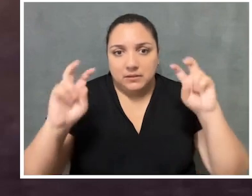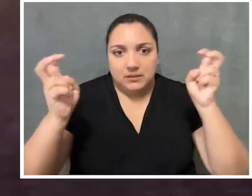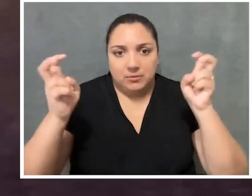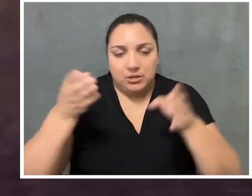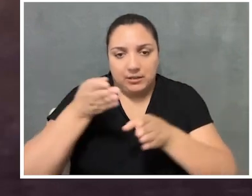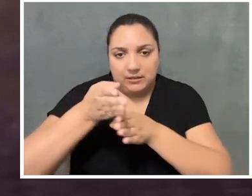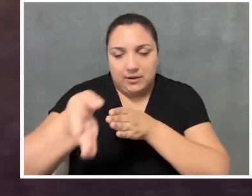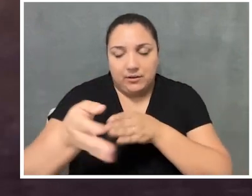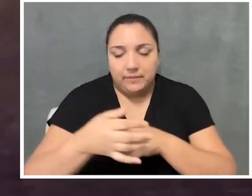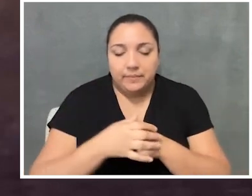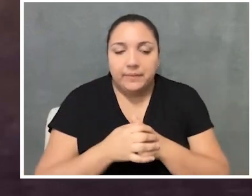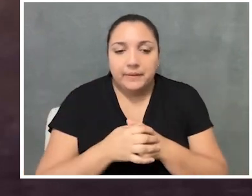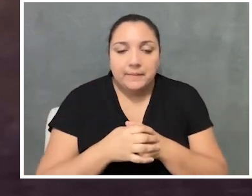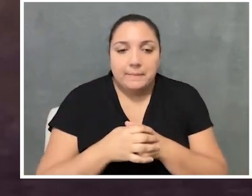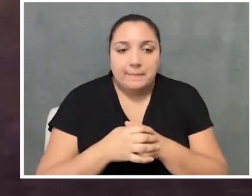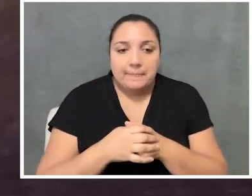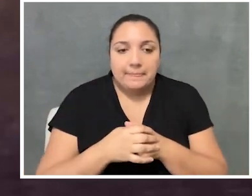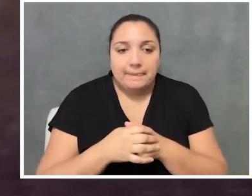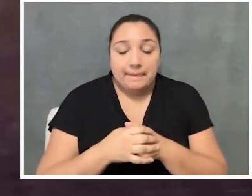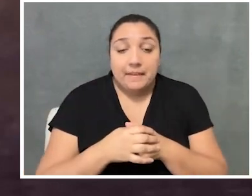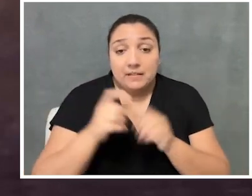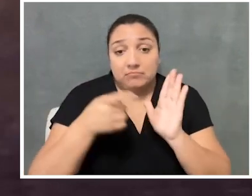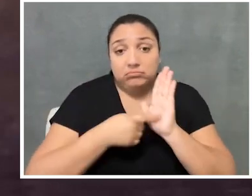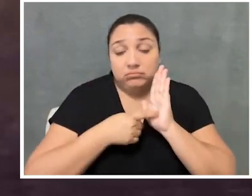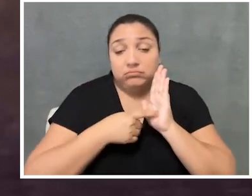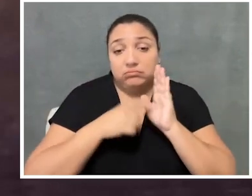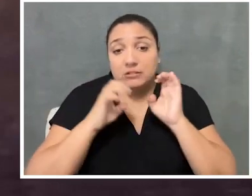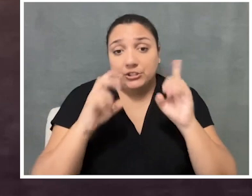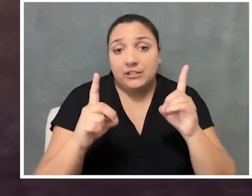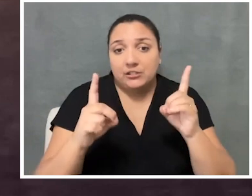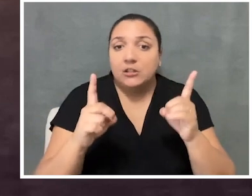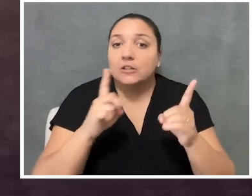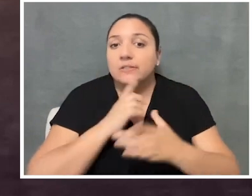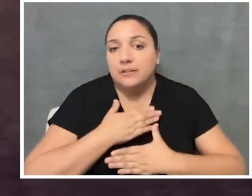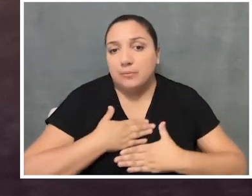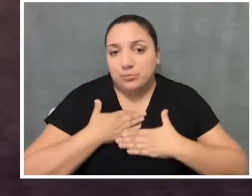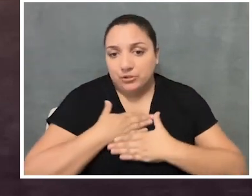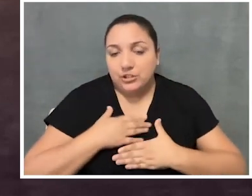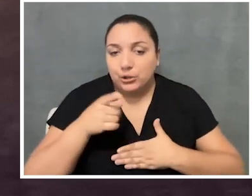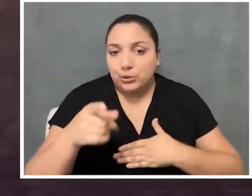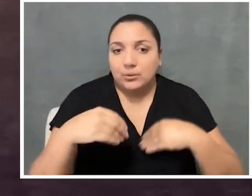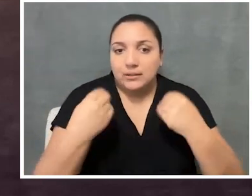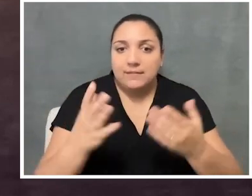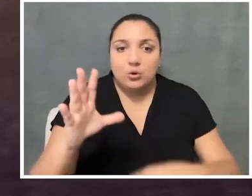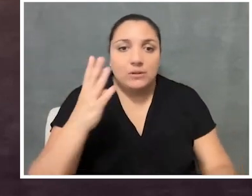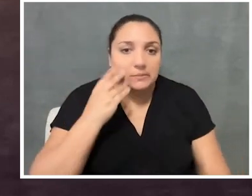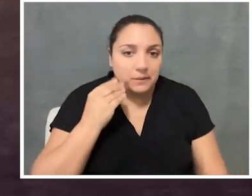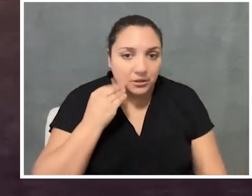It's a big subject area, and it requires education. So I really do appreciate you giving